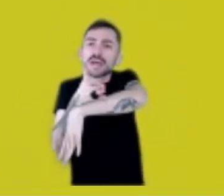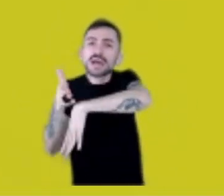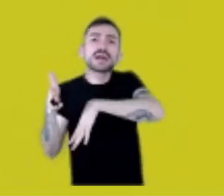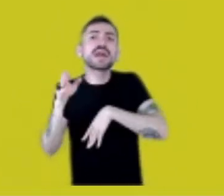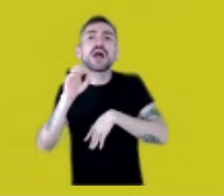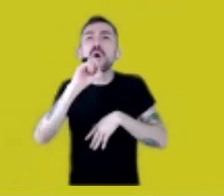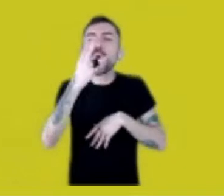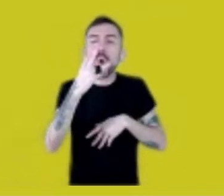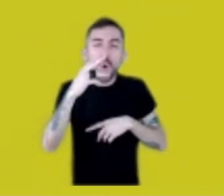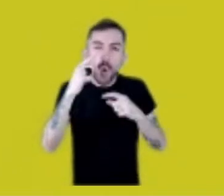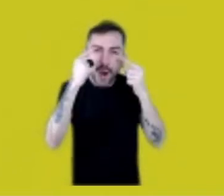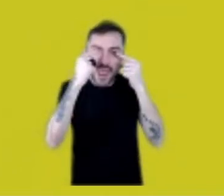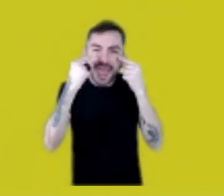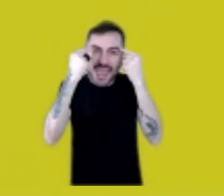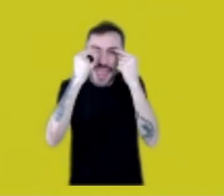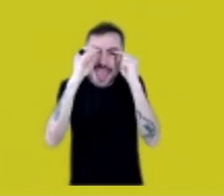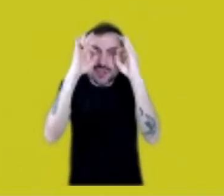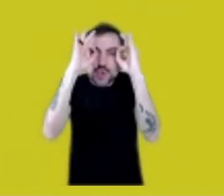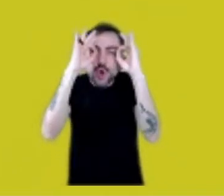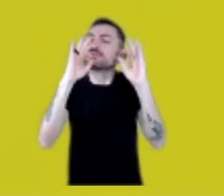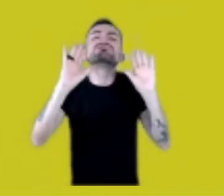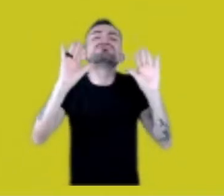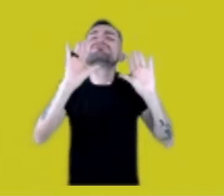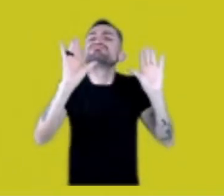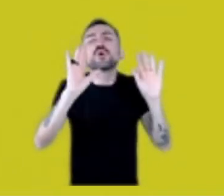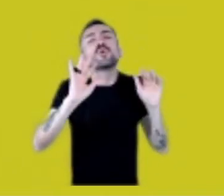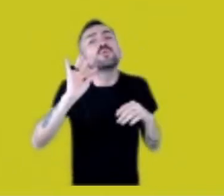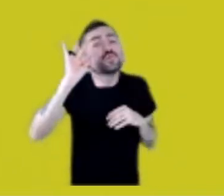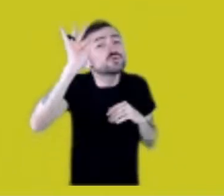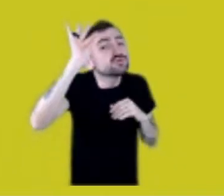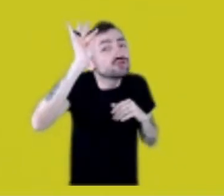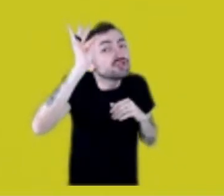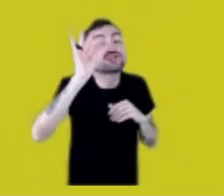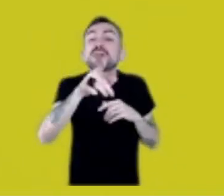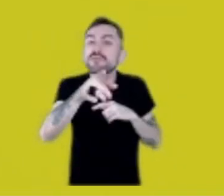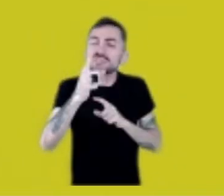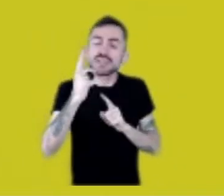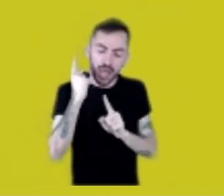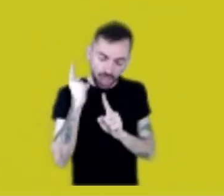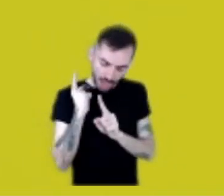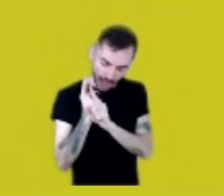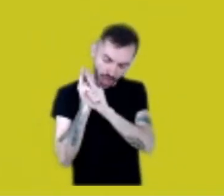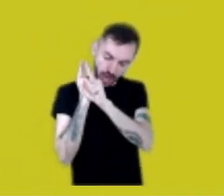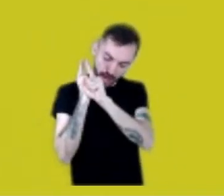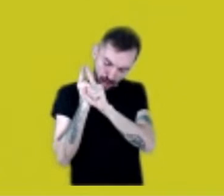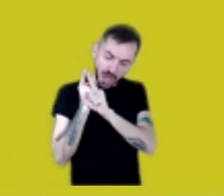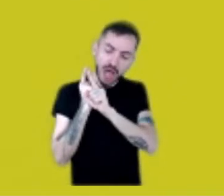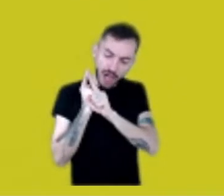because one day you’ll realize that you’re a bridge between two worlds.